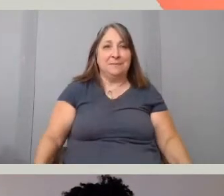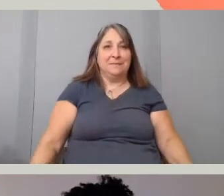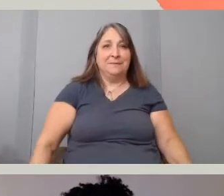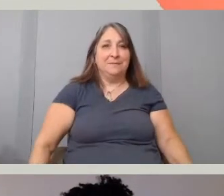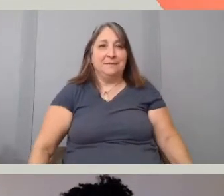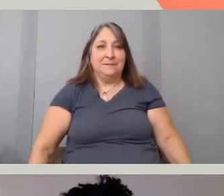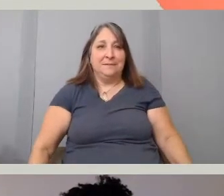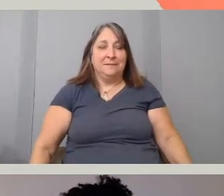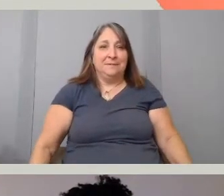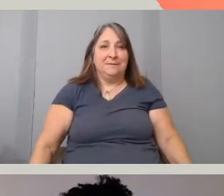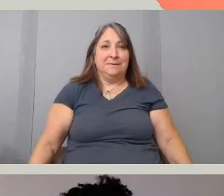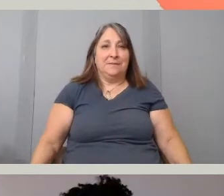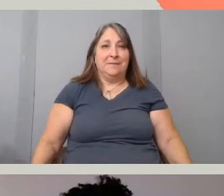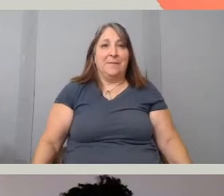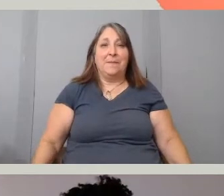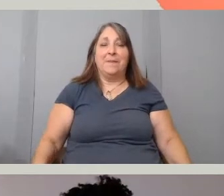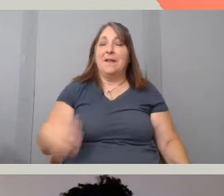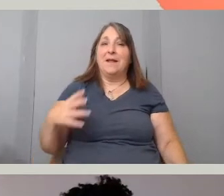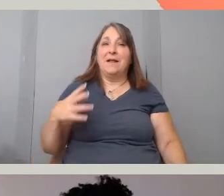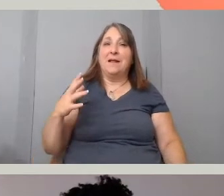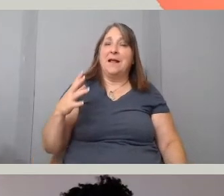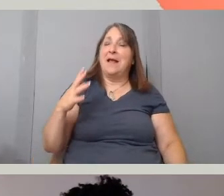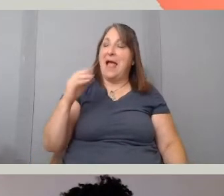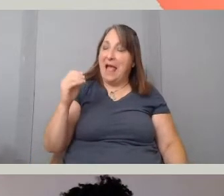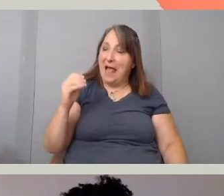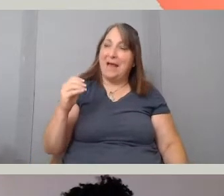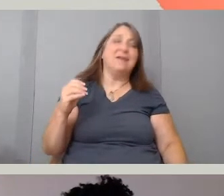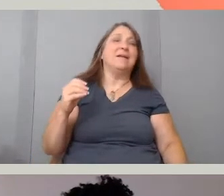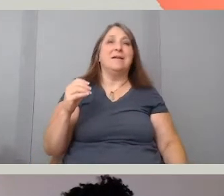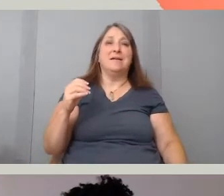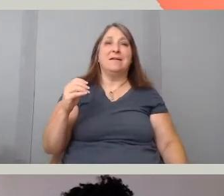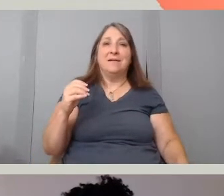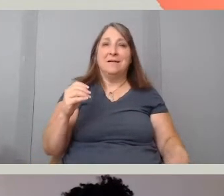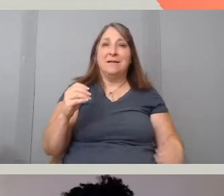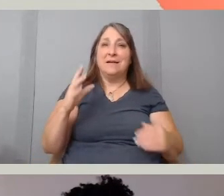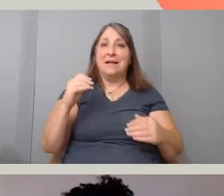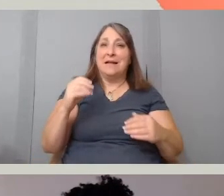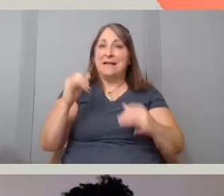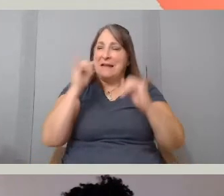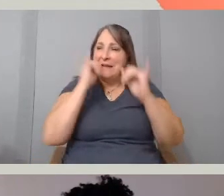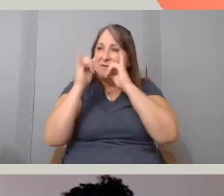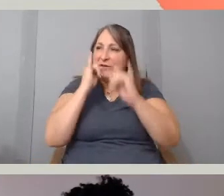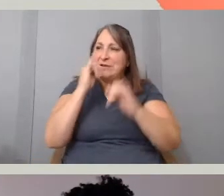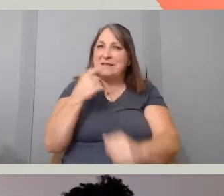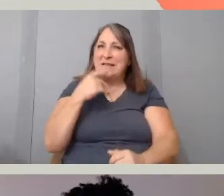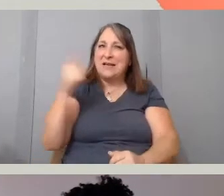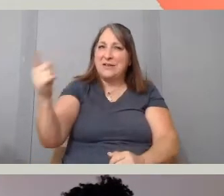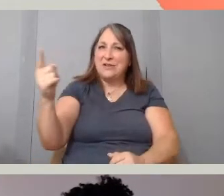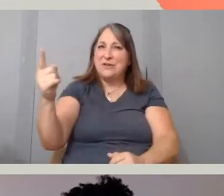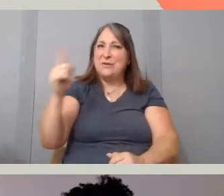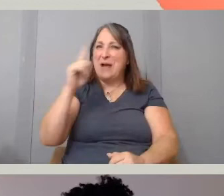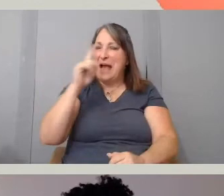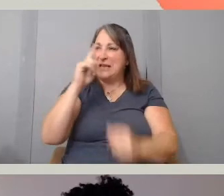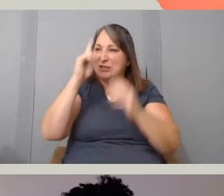And are these interviews, that you are using, are they actually kind of planned as interviews